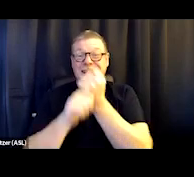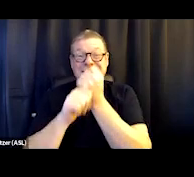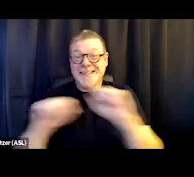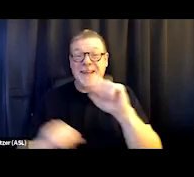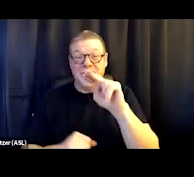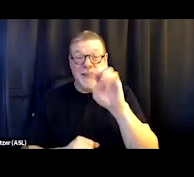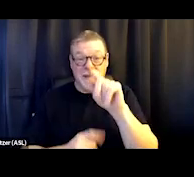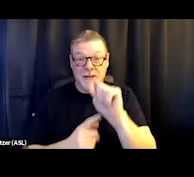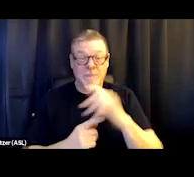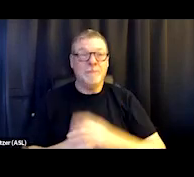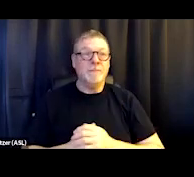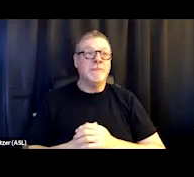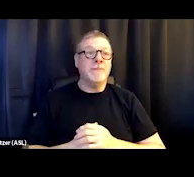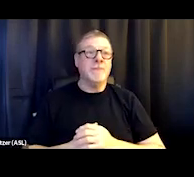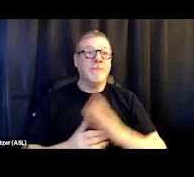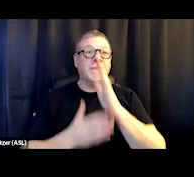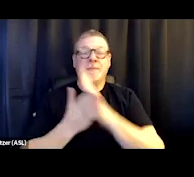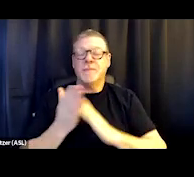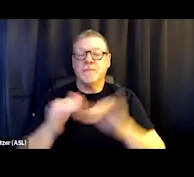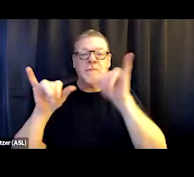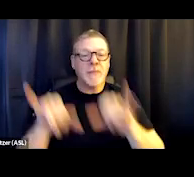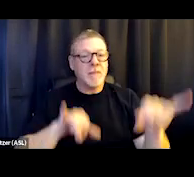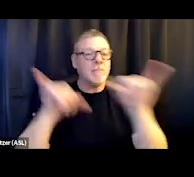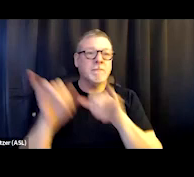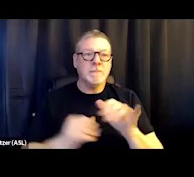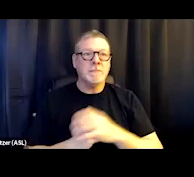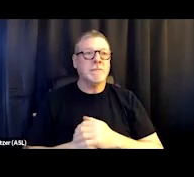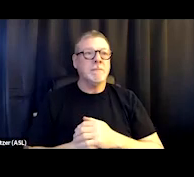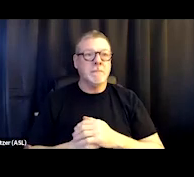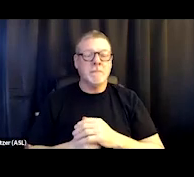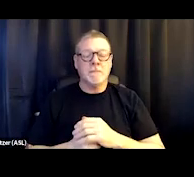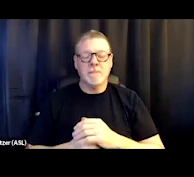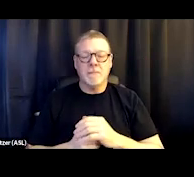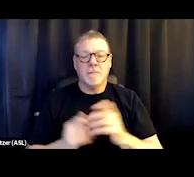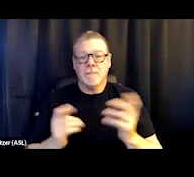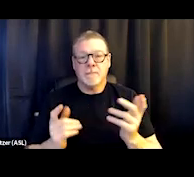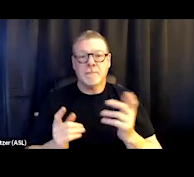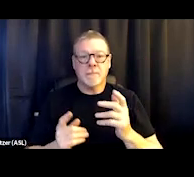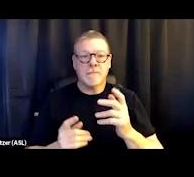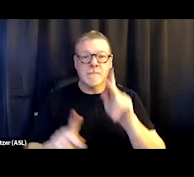in some regards, some of the most complex cases that people experience.